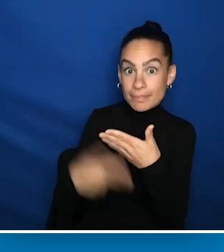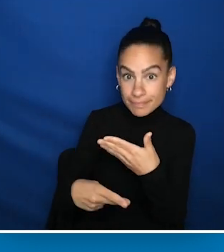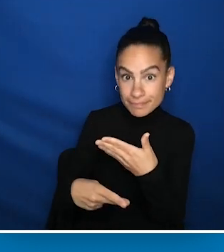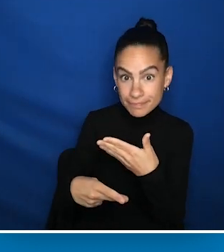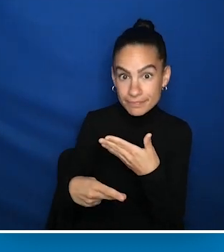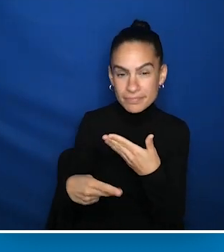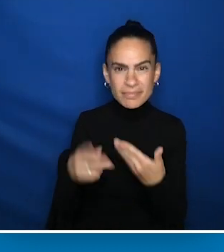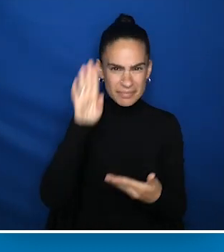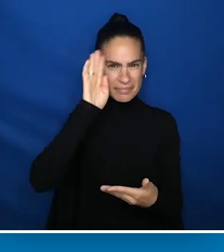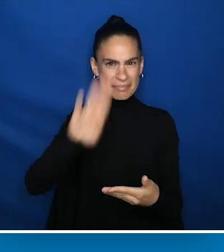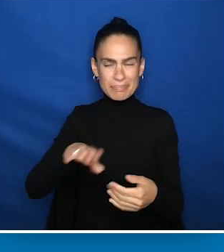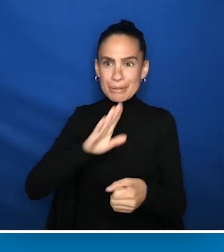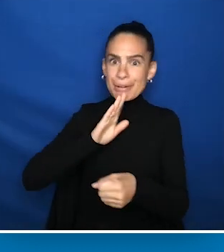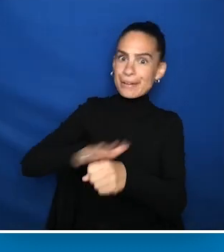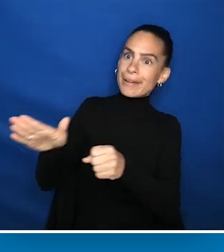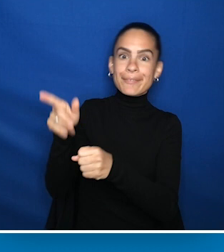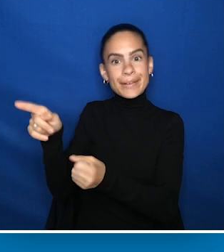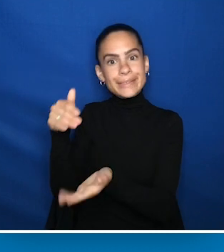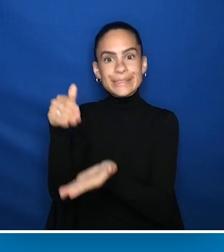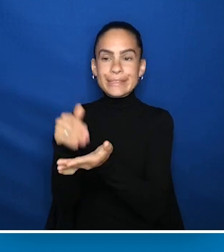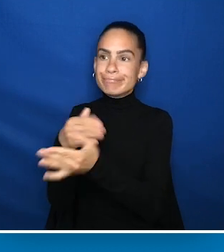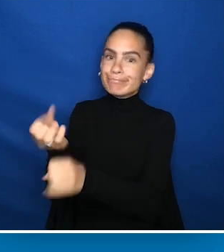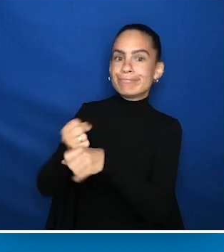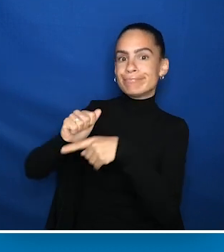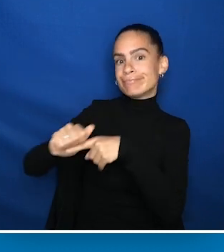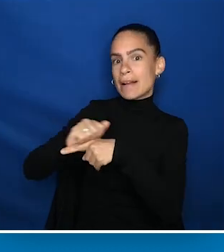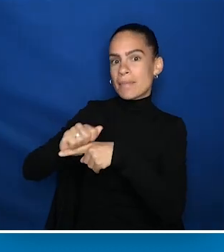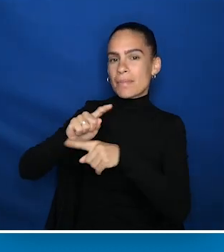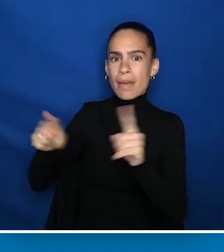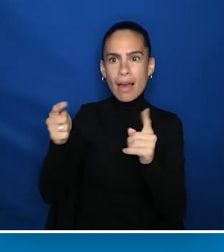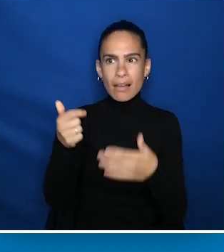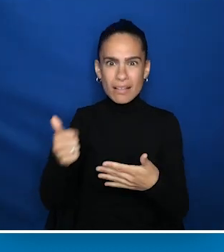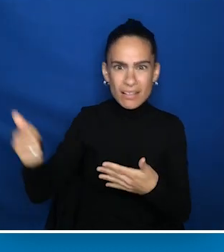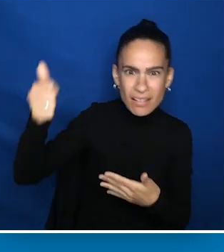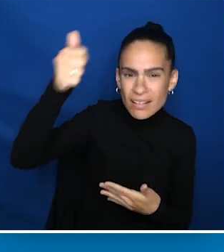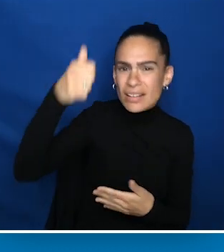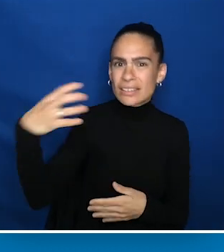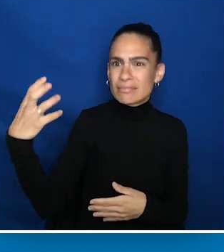It's not enough for physicians to be trained. But we need for those occupying C-Suites in hospitals,